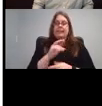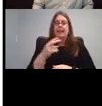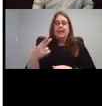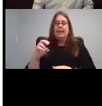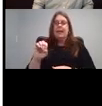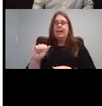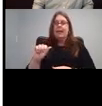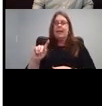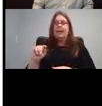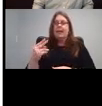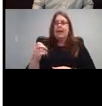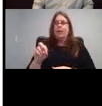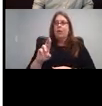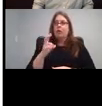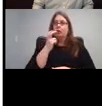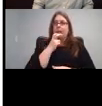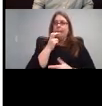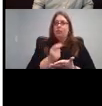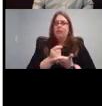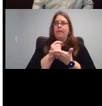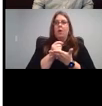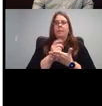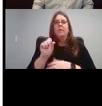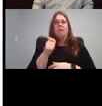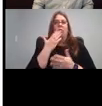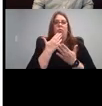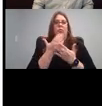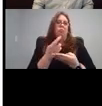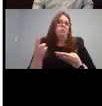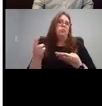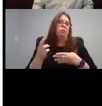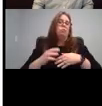another good resource.